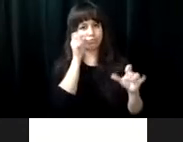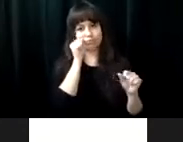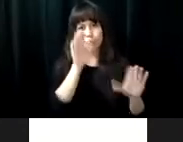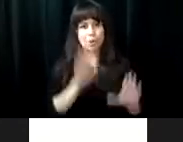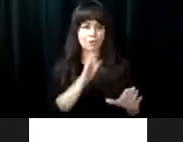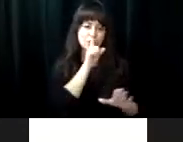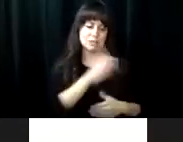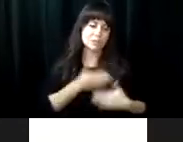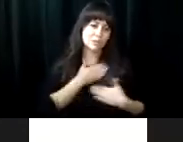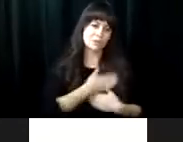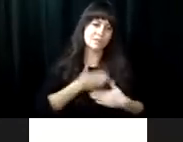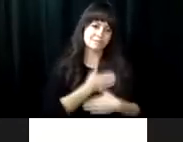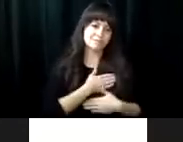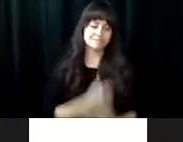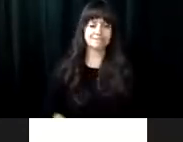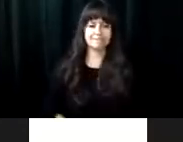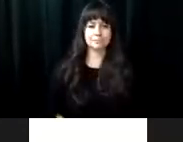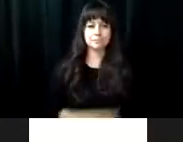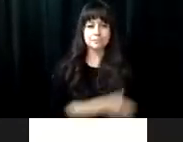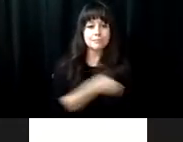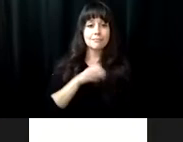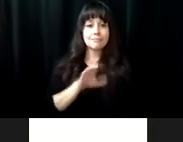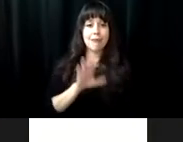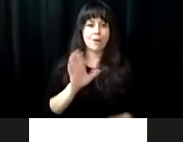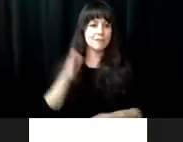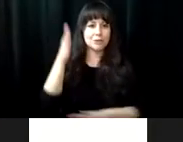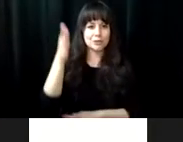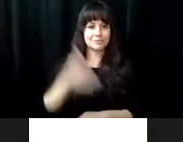in putting this virtual trainings together. They were excellent and I